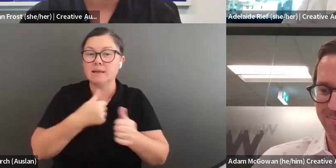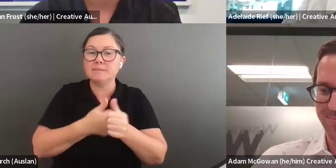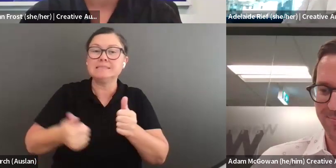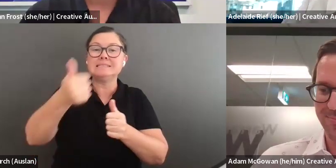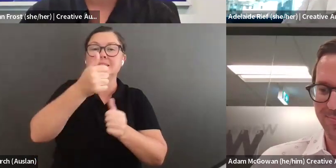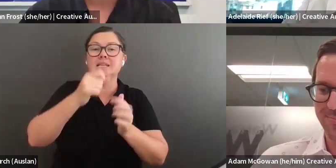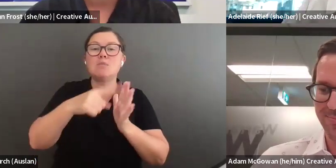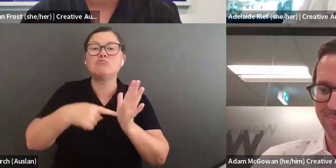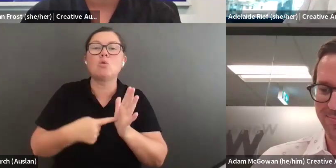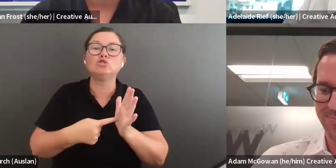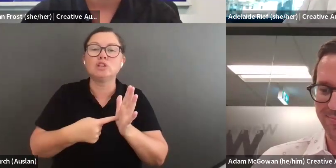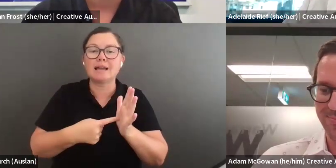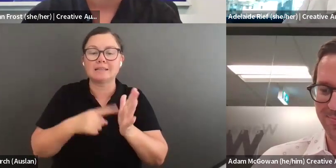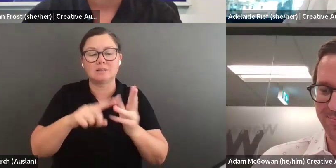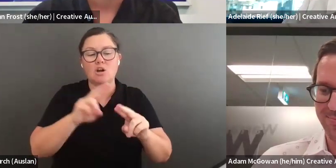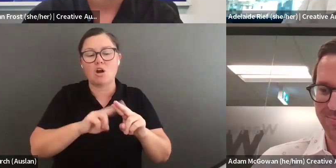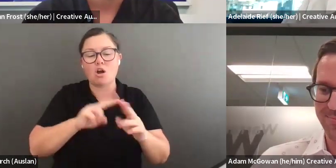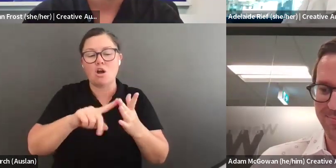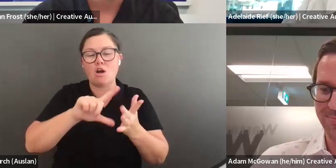enrol mould Emerald. >> Hello everyone, I am